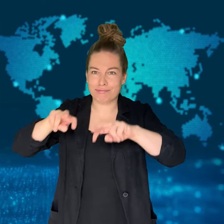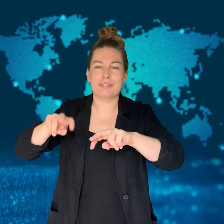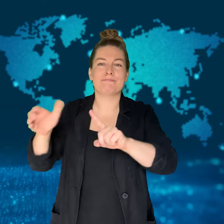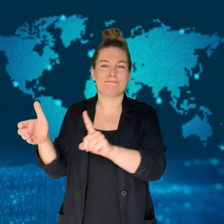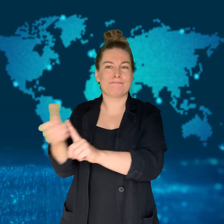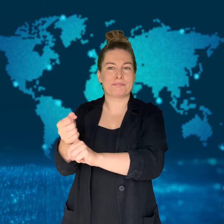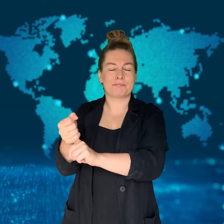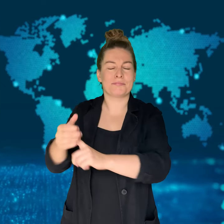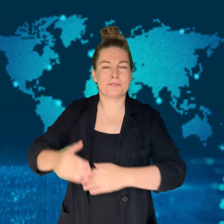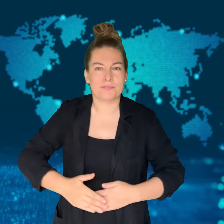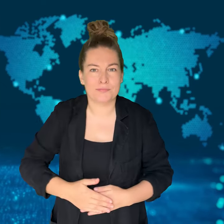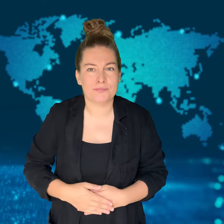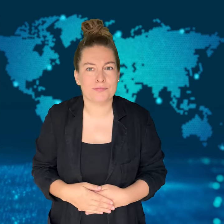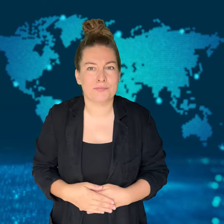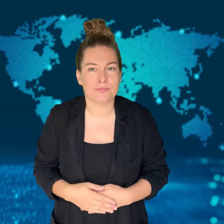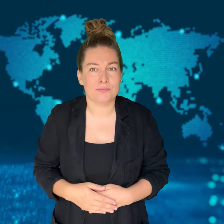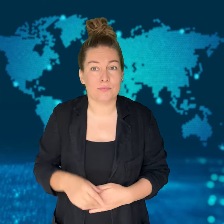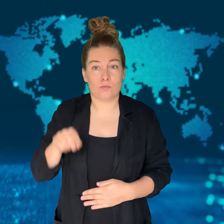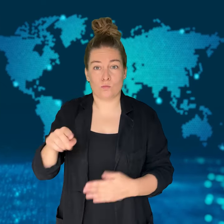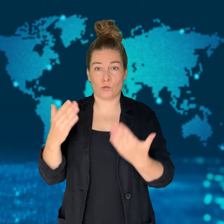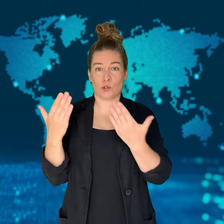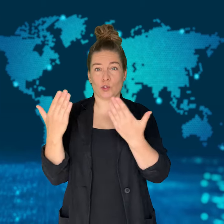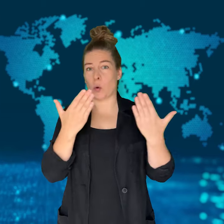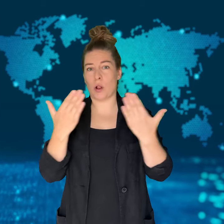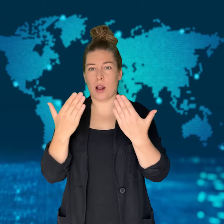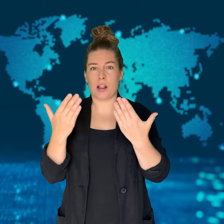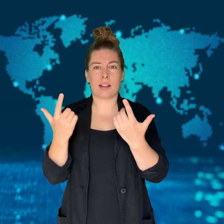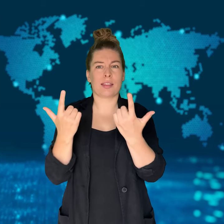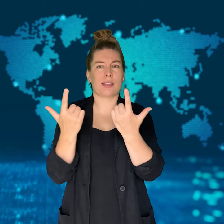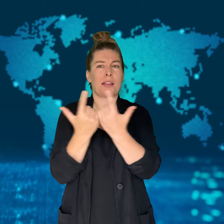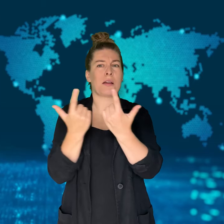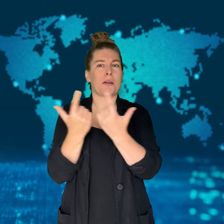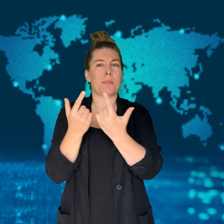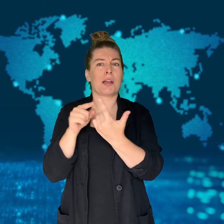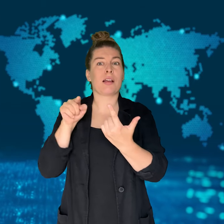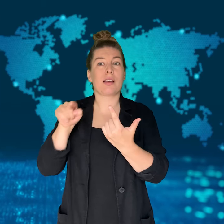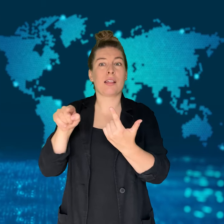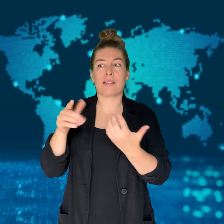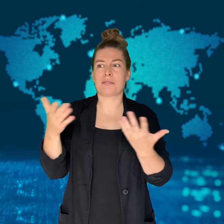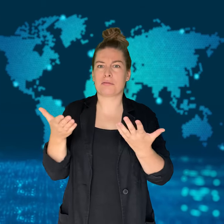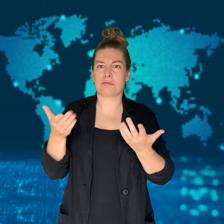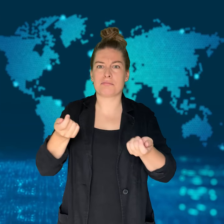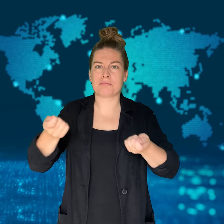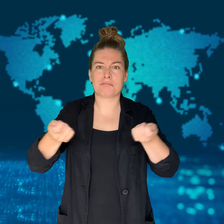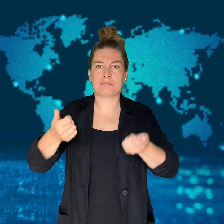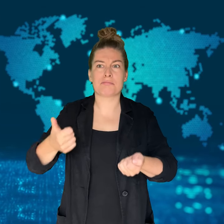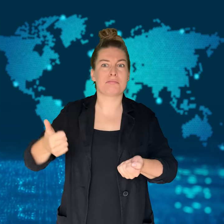After their investigation,